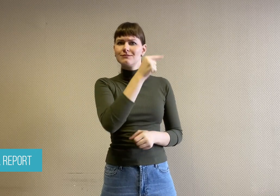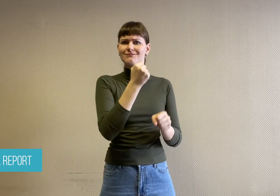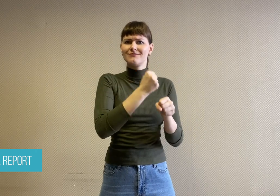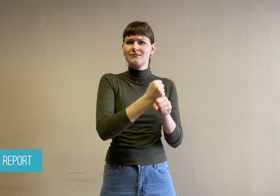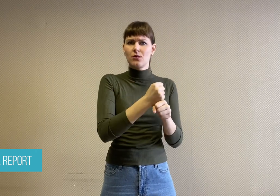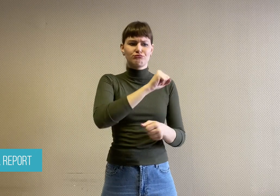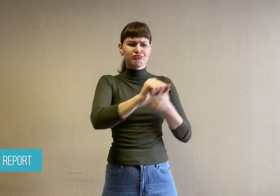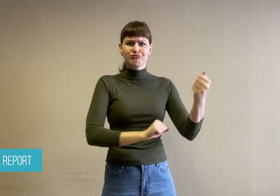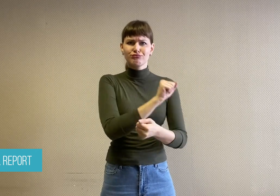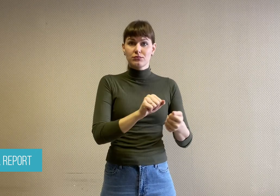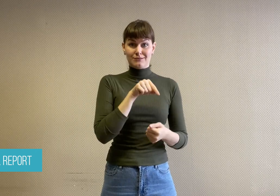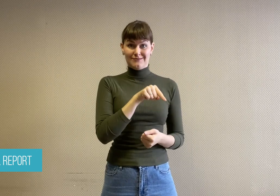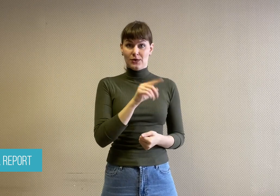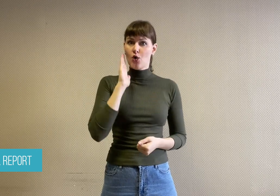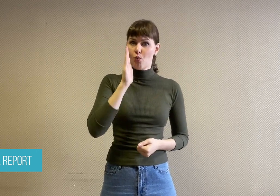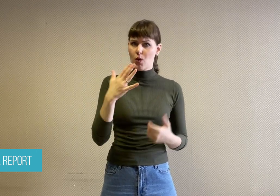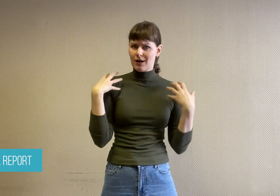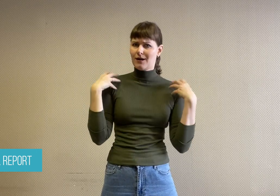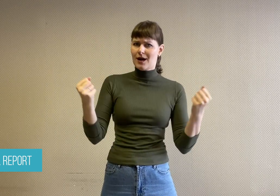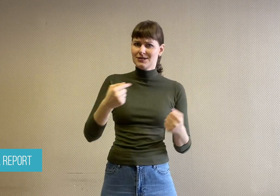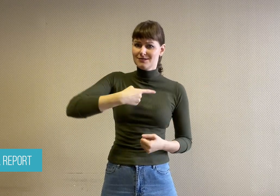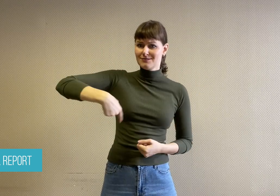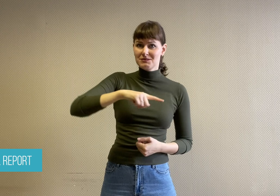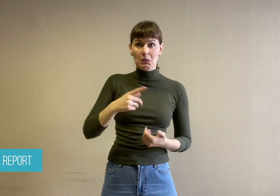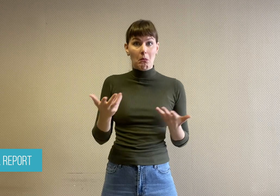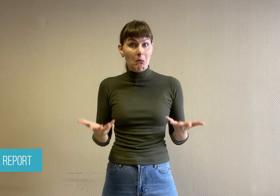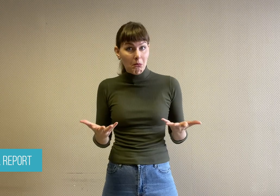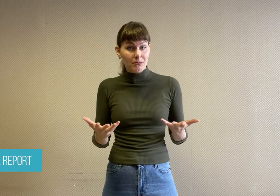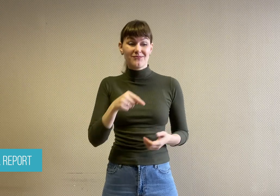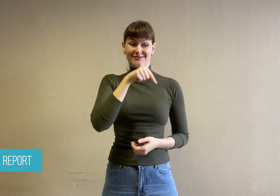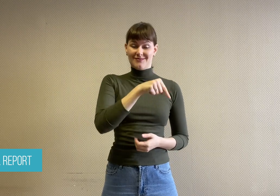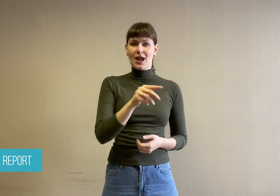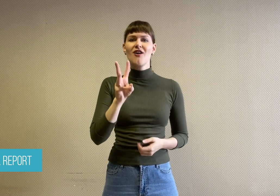and whether it is good for our health. They often